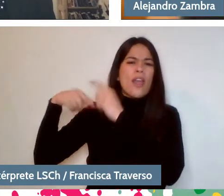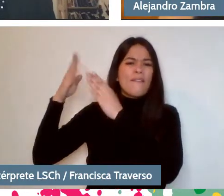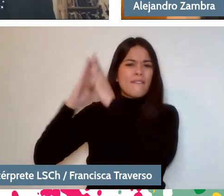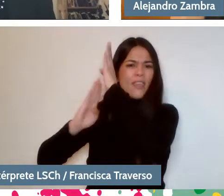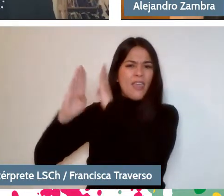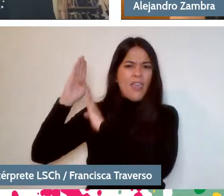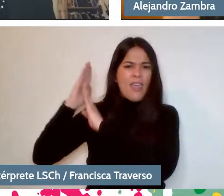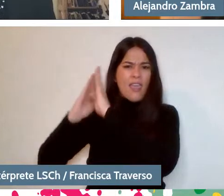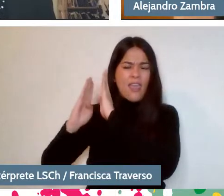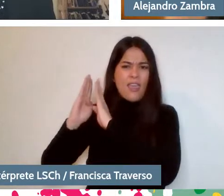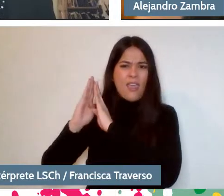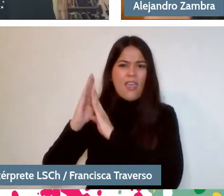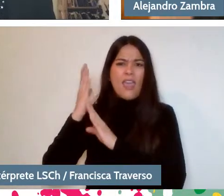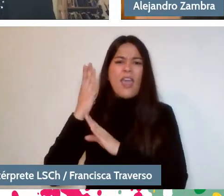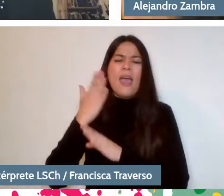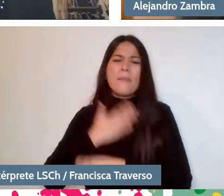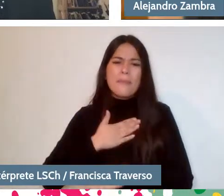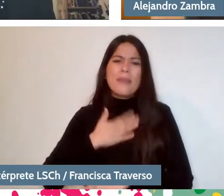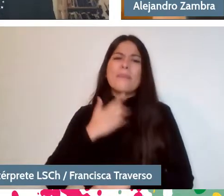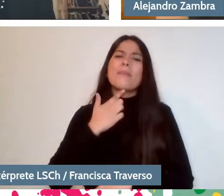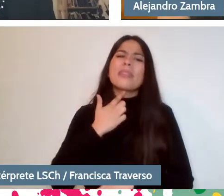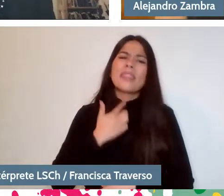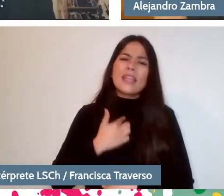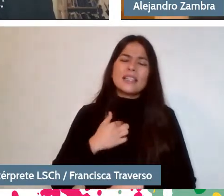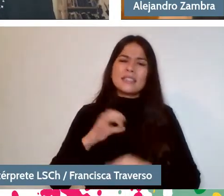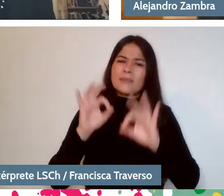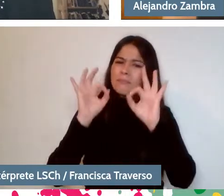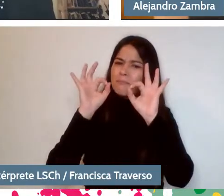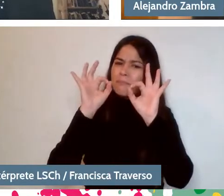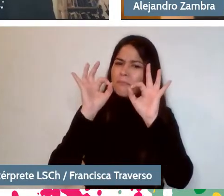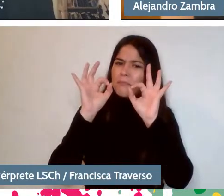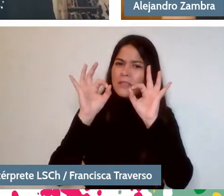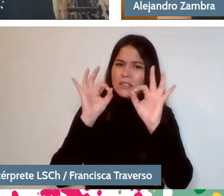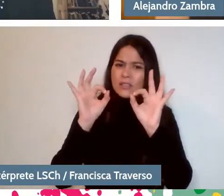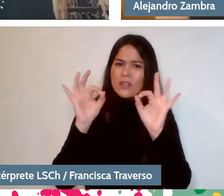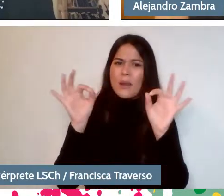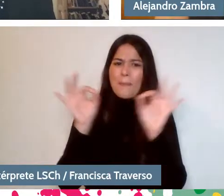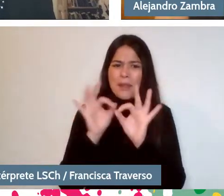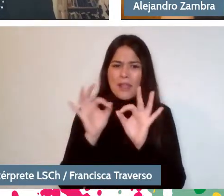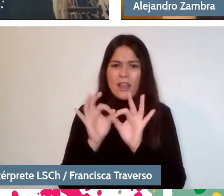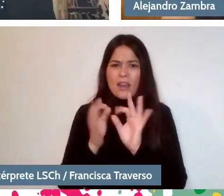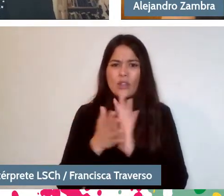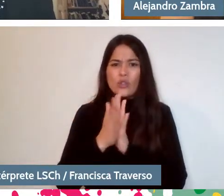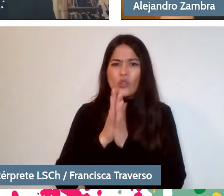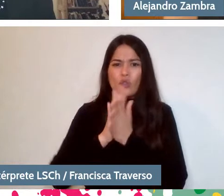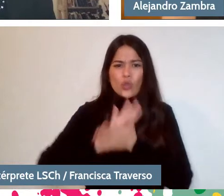I'm interested in making those precisions, let's say. All right with all those discussions.